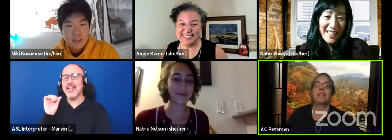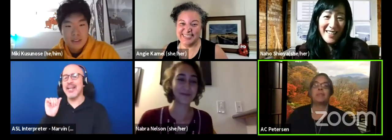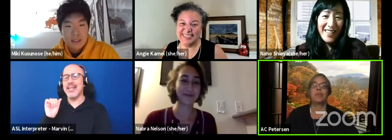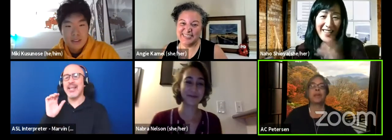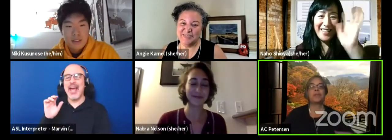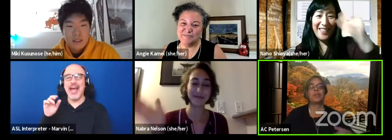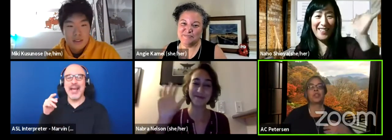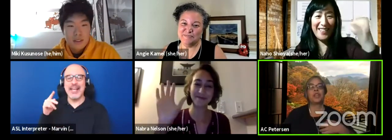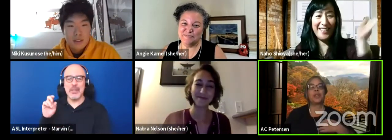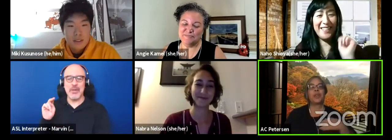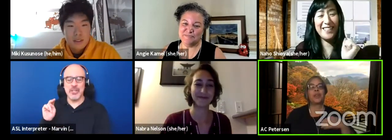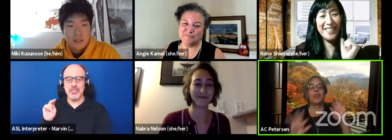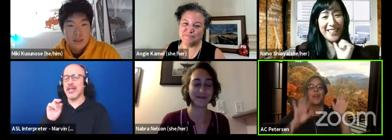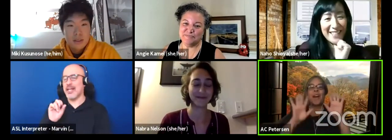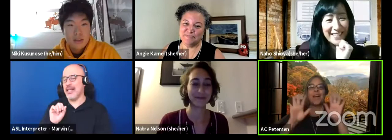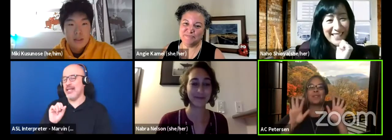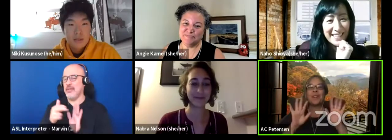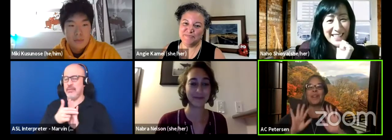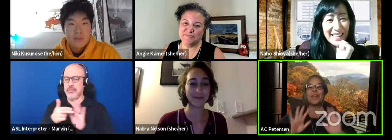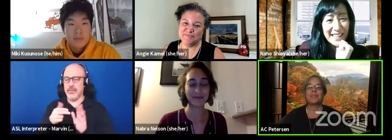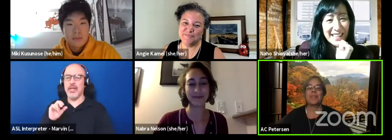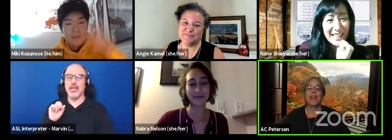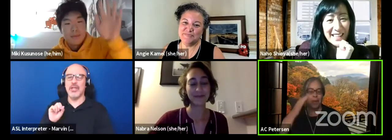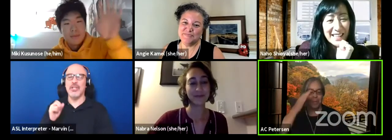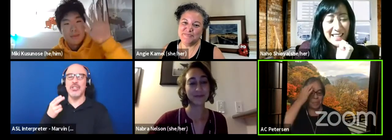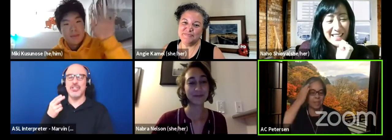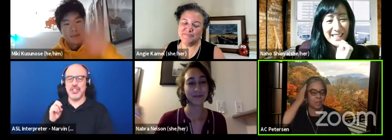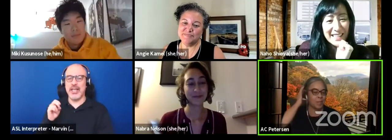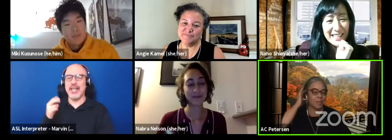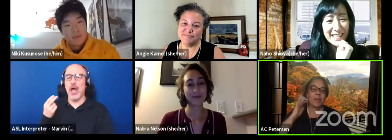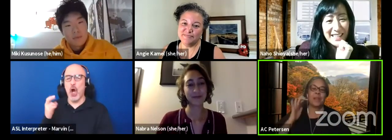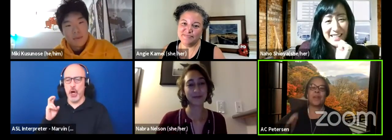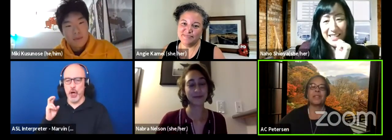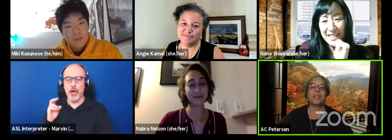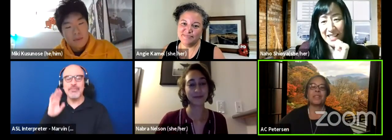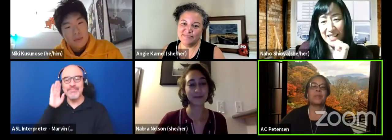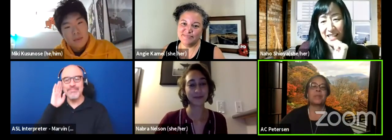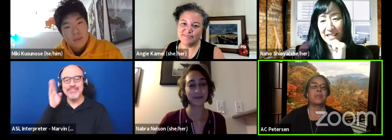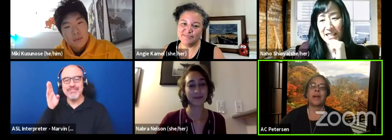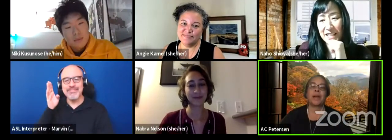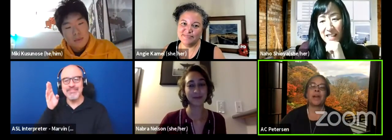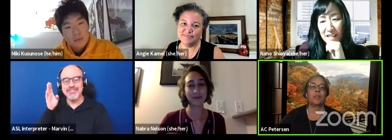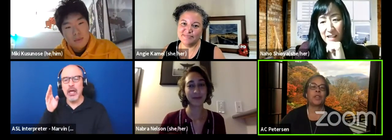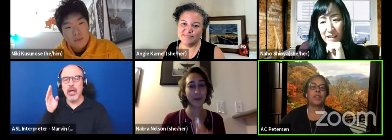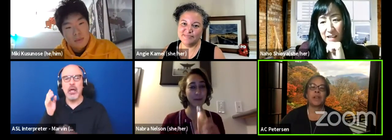Pronouns are she and her. Hi everyone. Just so many thoughts came into my mind.